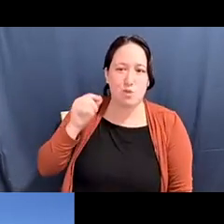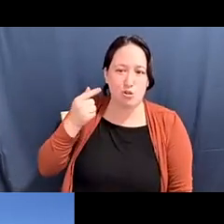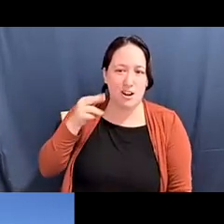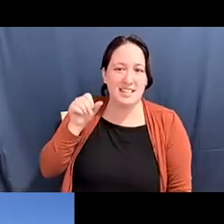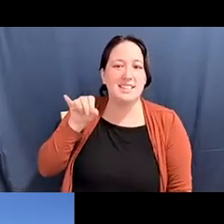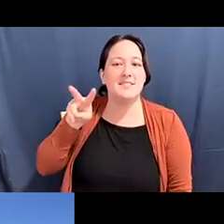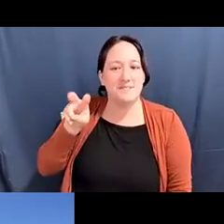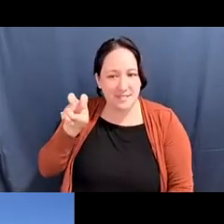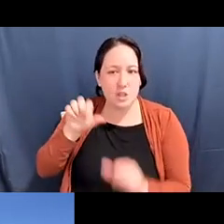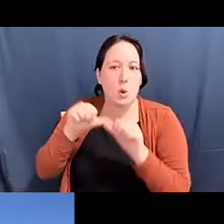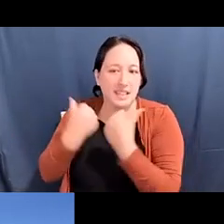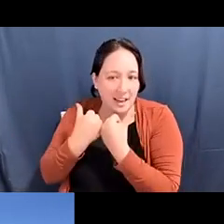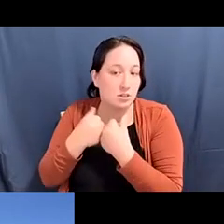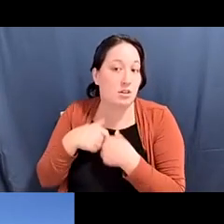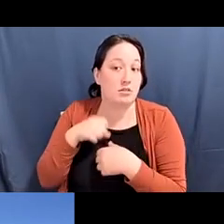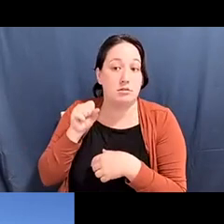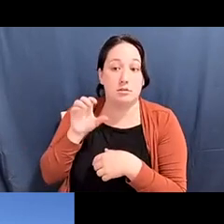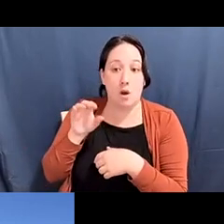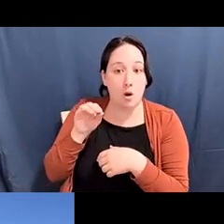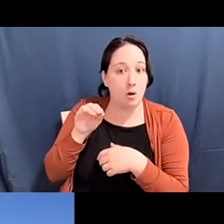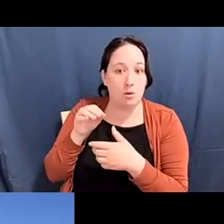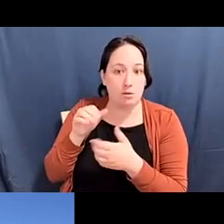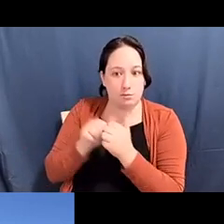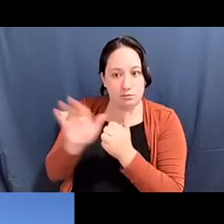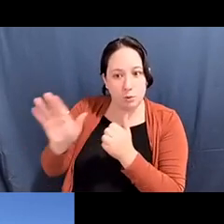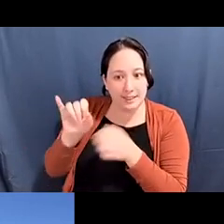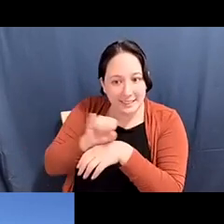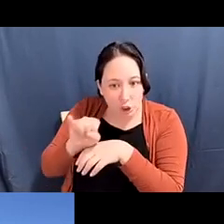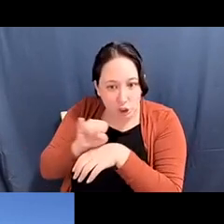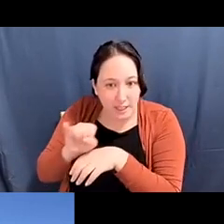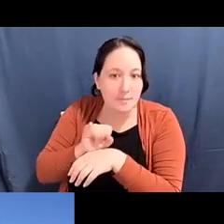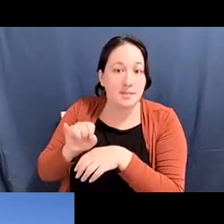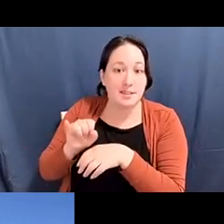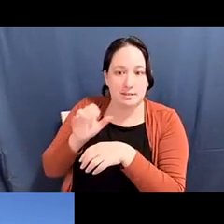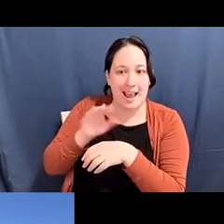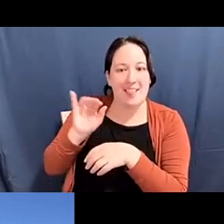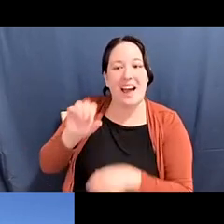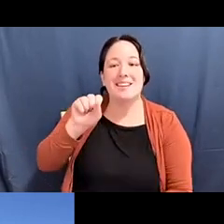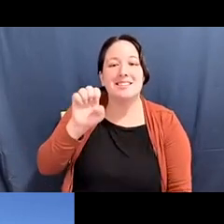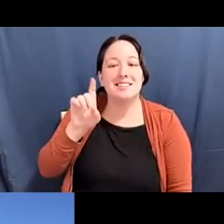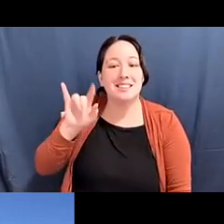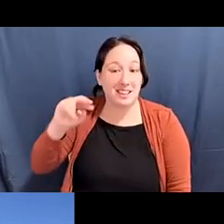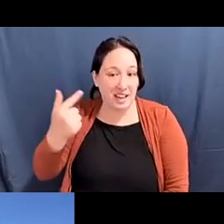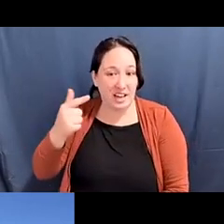Diane Fujino: with the Eva Lowe Internships and also Seeding Change, and if you could speak to the kinds of things that you've learned and see.